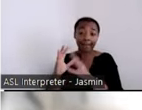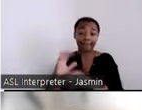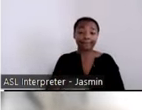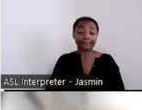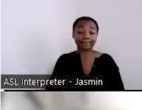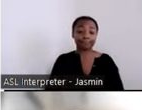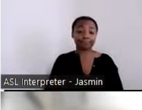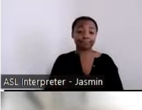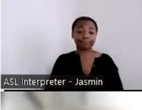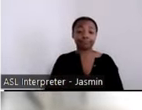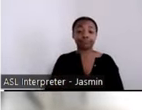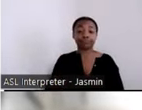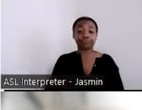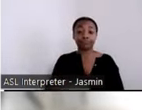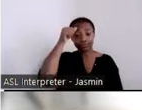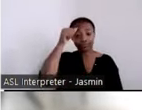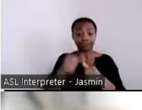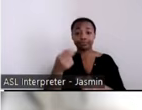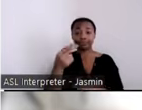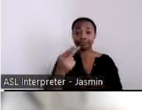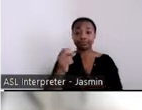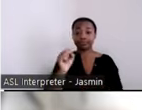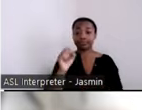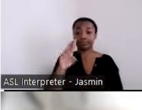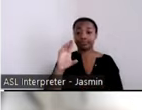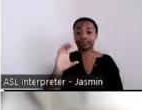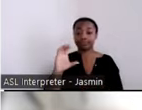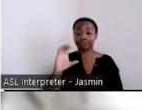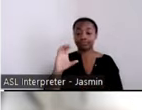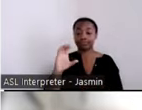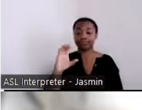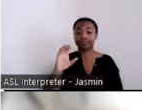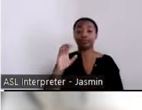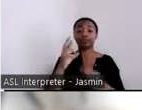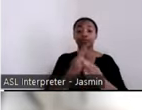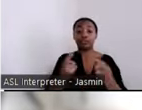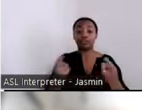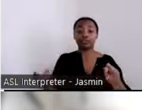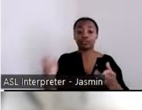Remember, the HSRC is your resource center; it is there for you. You can email us